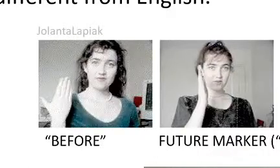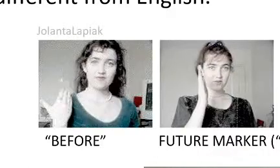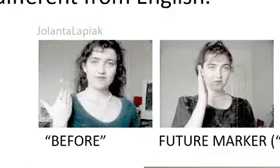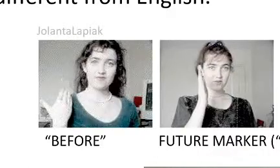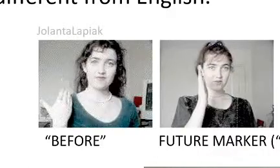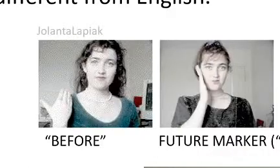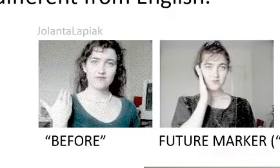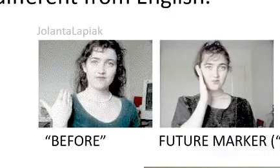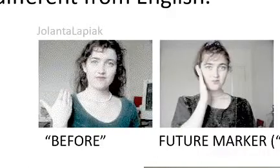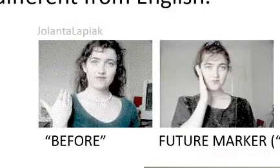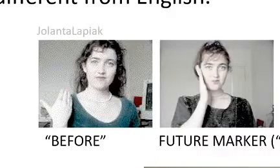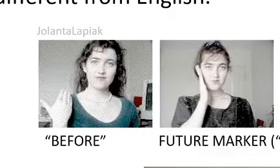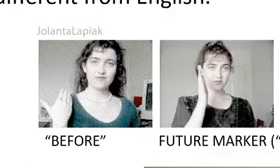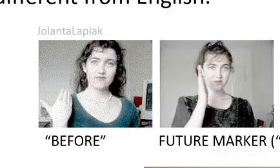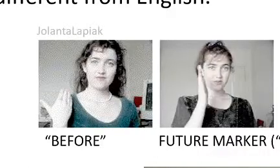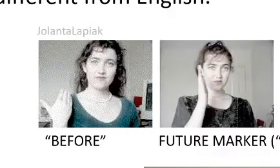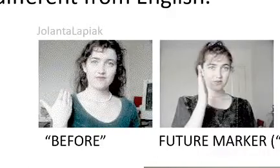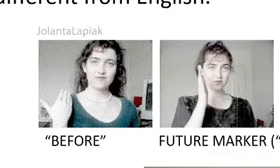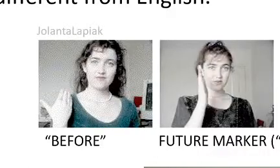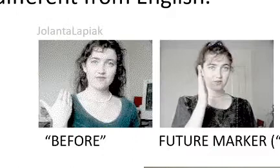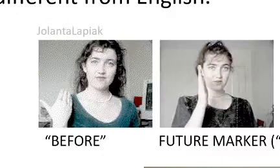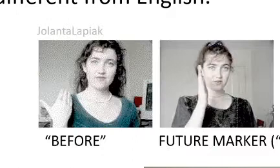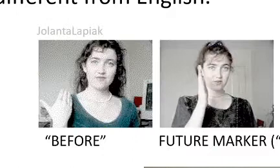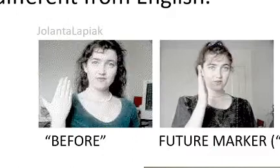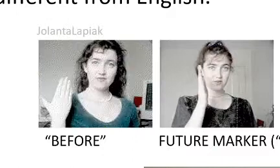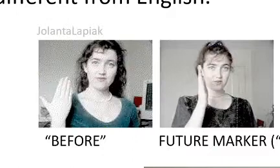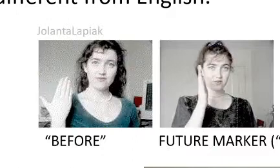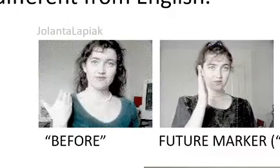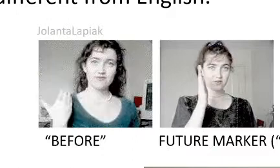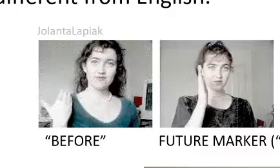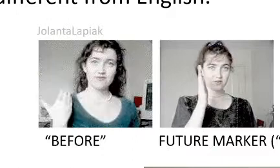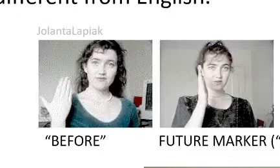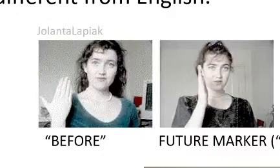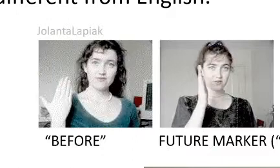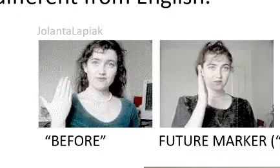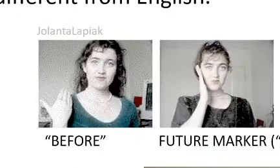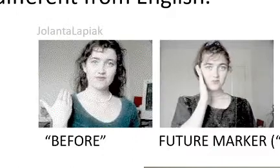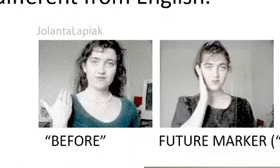of conjugation, but this conjugation is spatial. Signs that are related to the